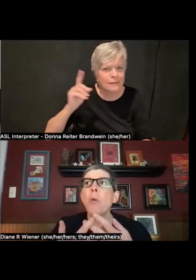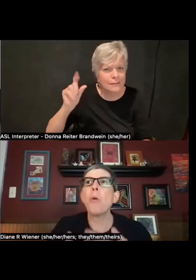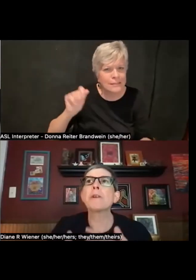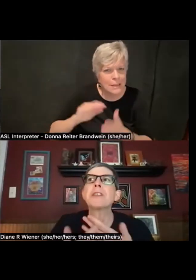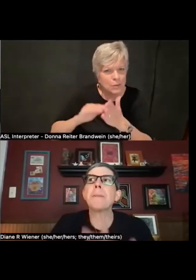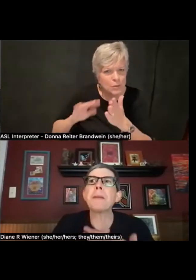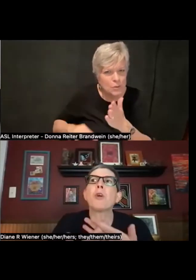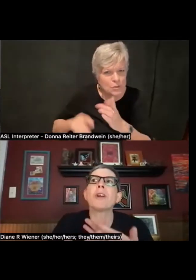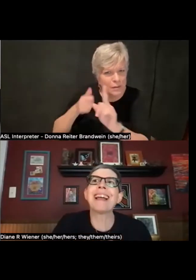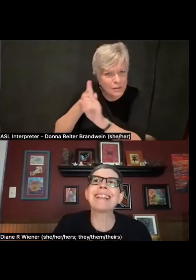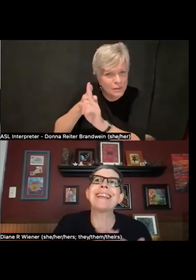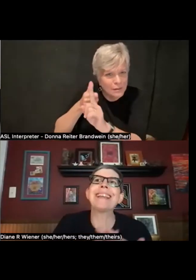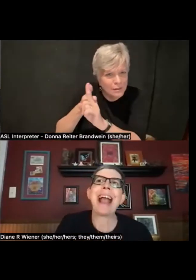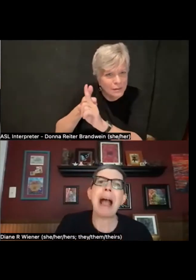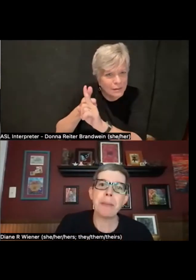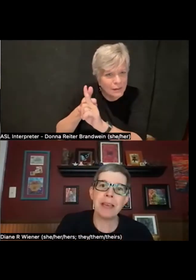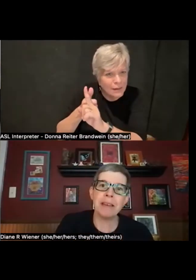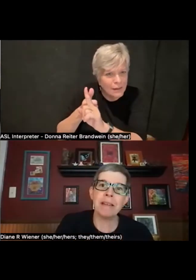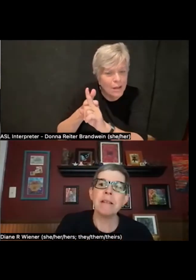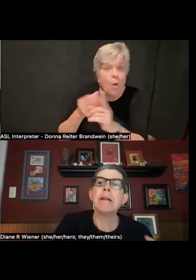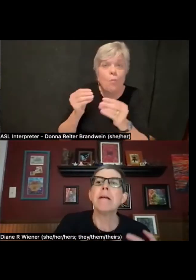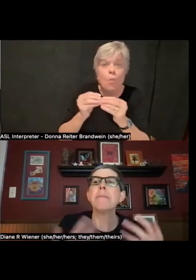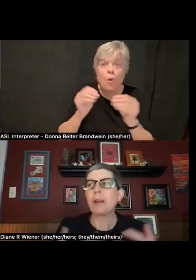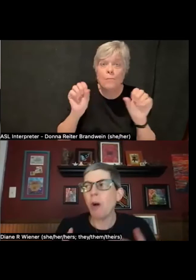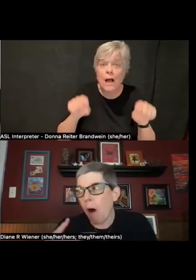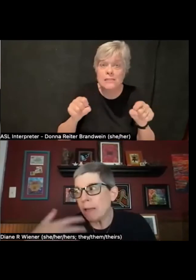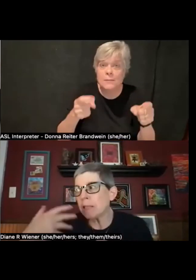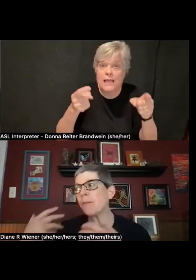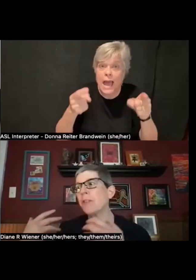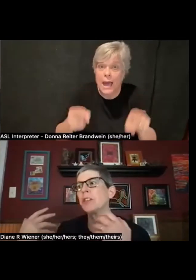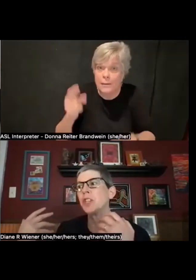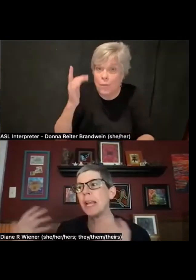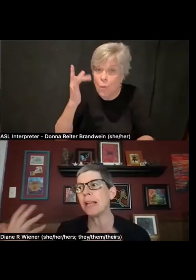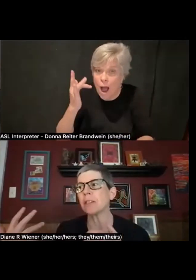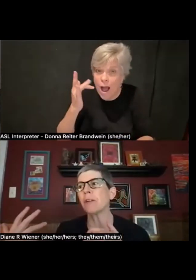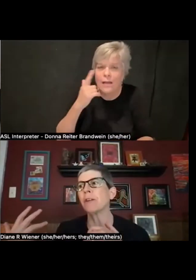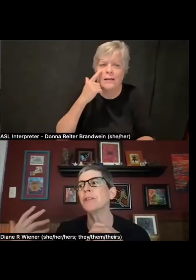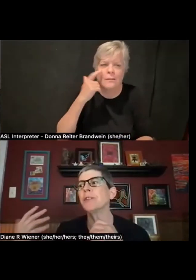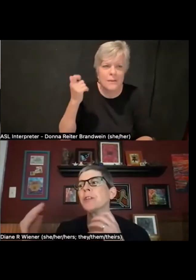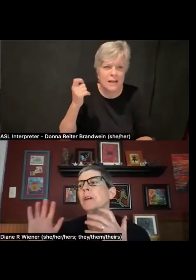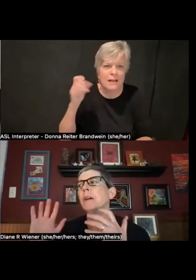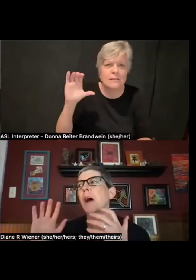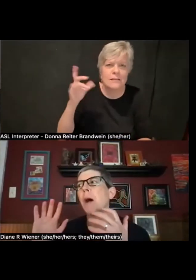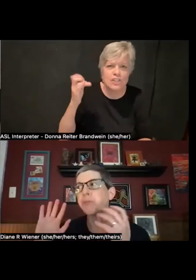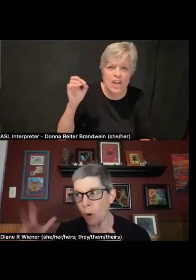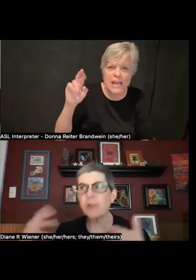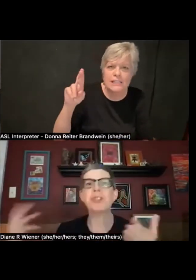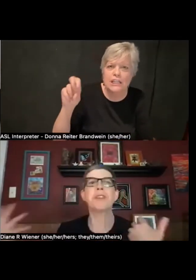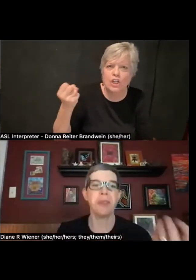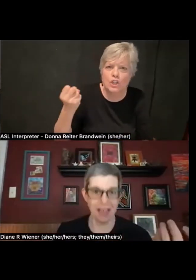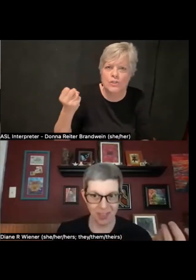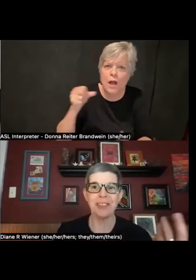was something more likely to happen because of the chancellor's approach to this.